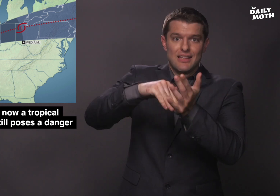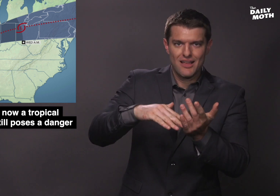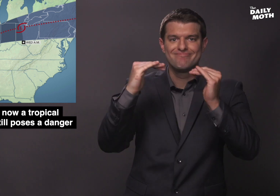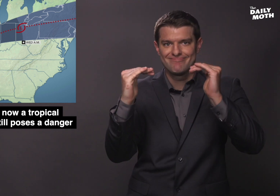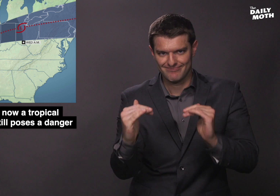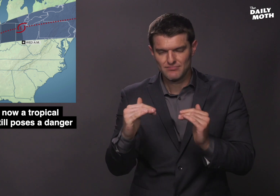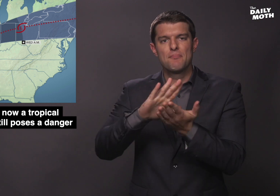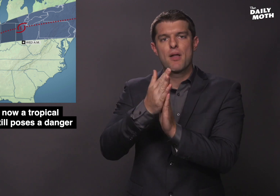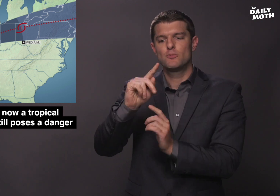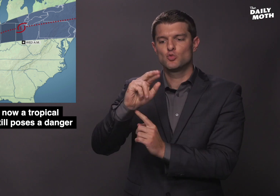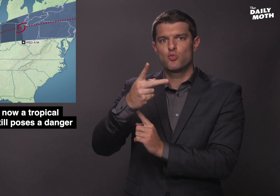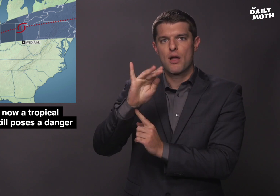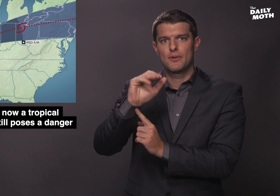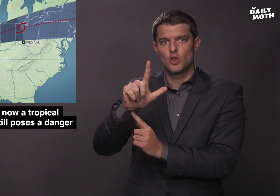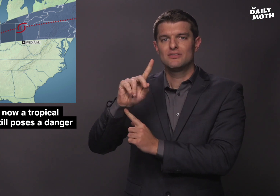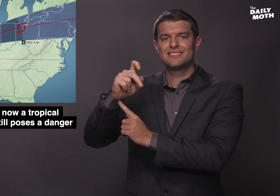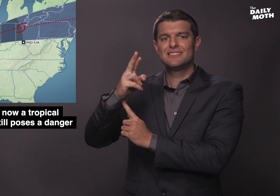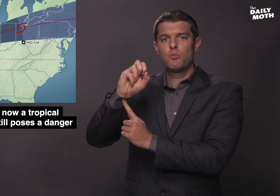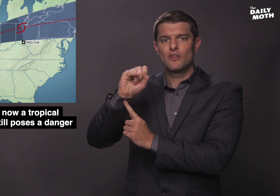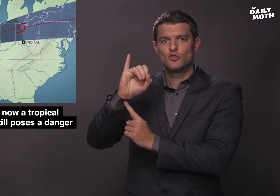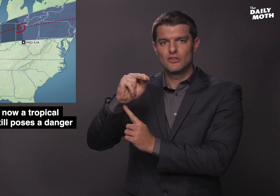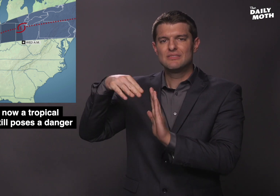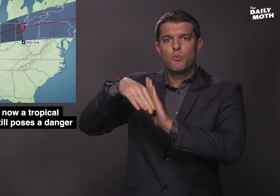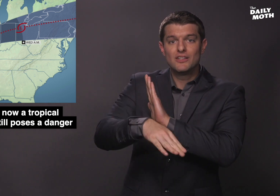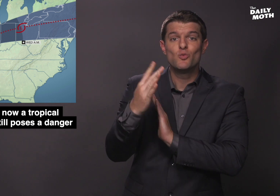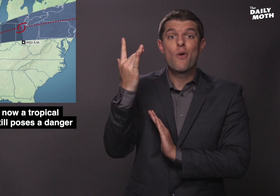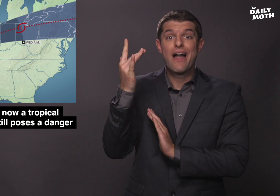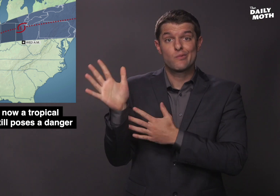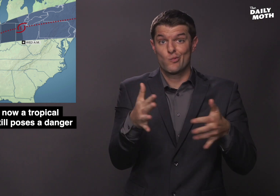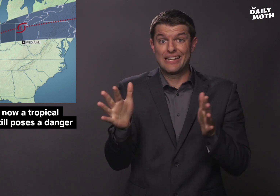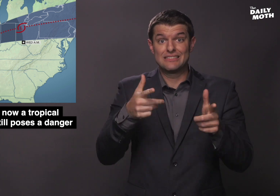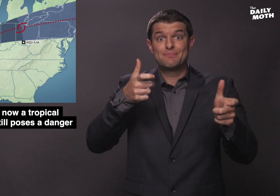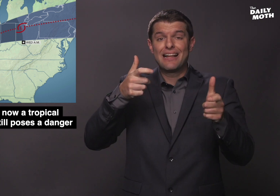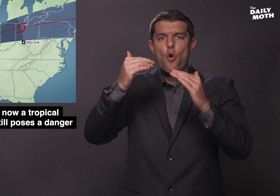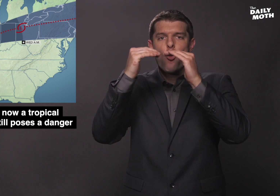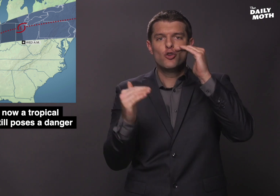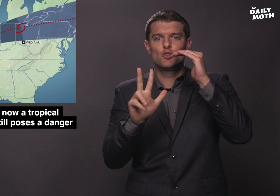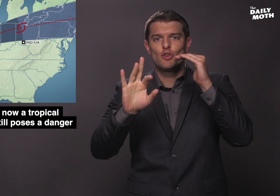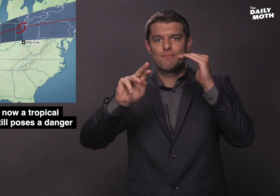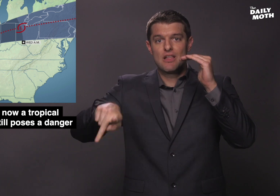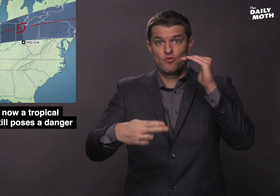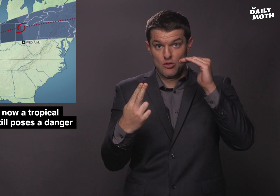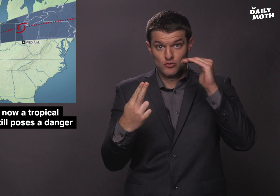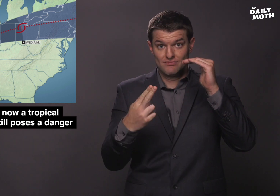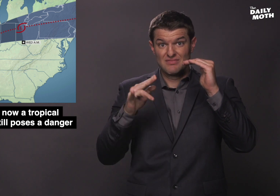a tropical depression with winds under 39 mph.